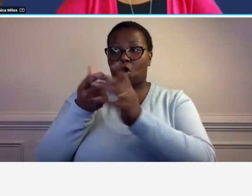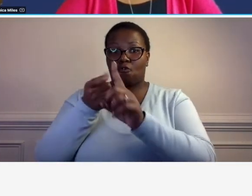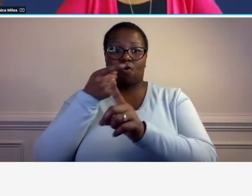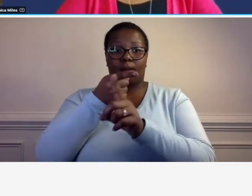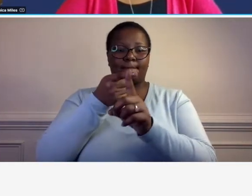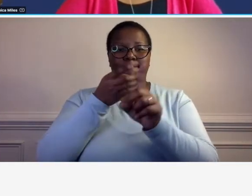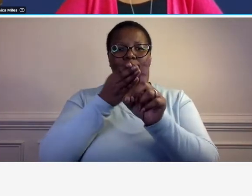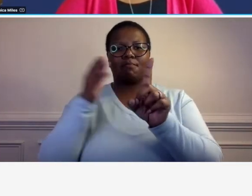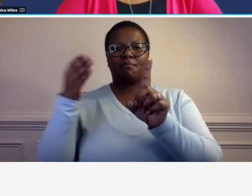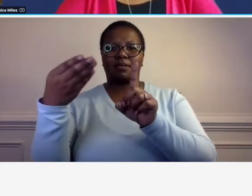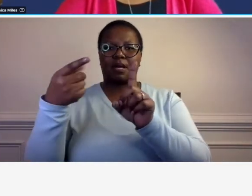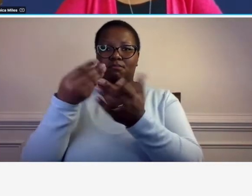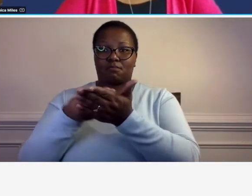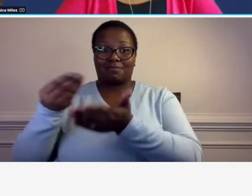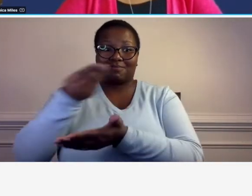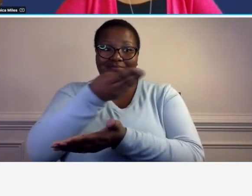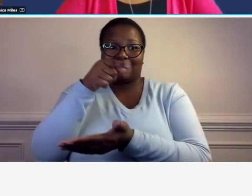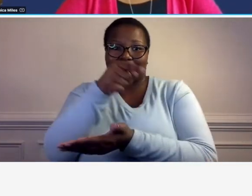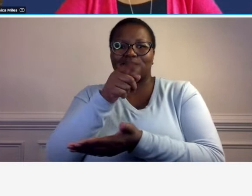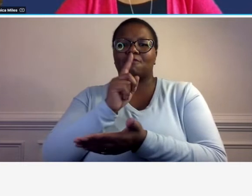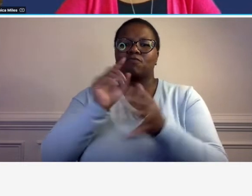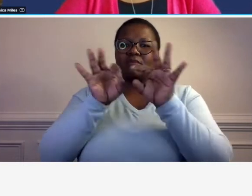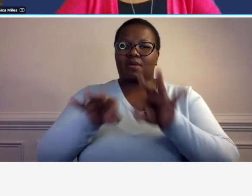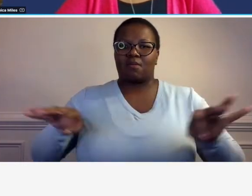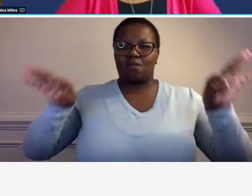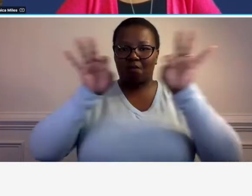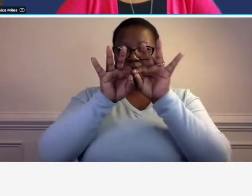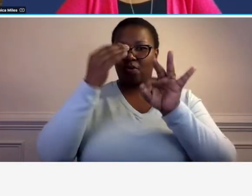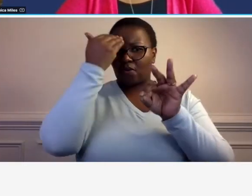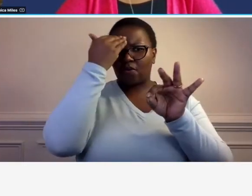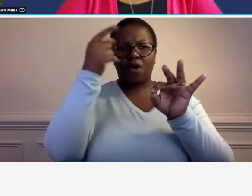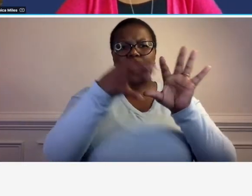so this is extremely important to know what the requirements are related to indirect cost rates